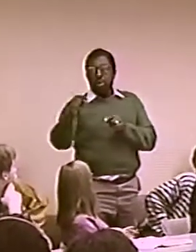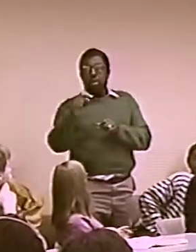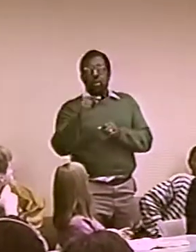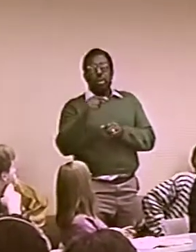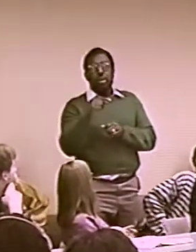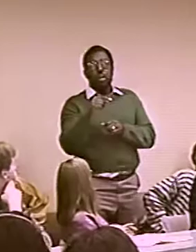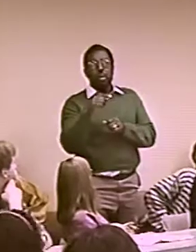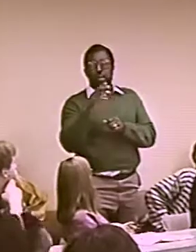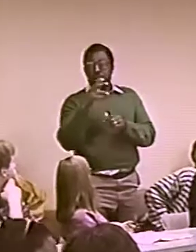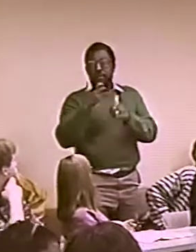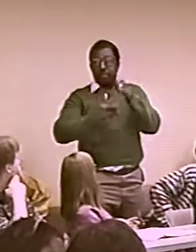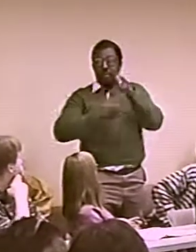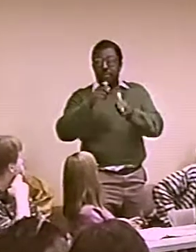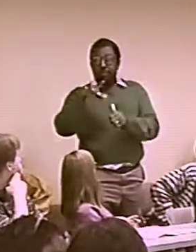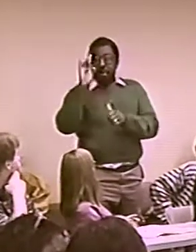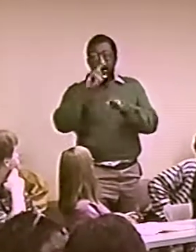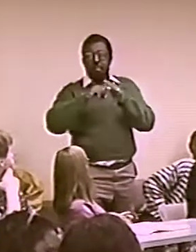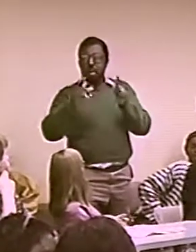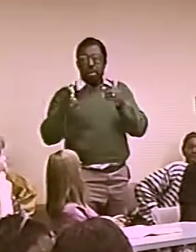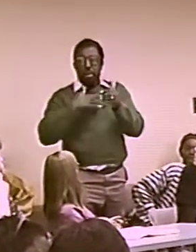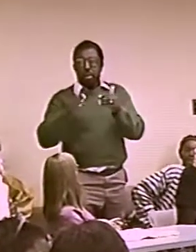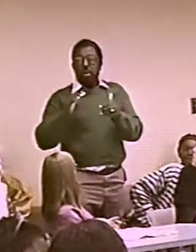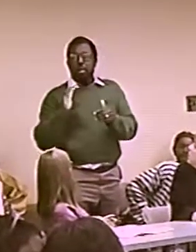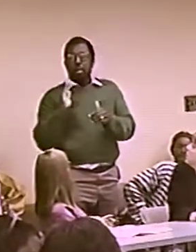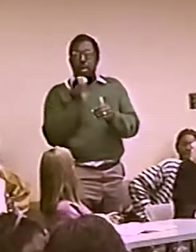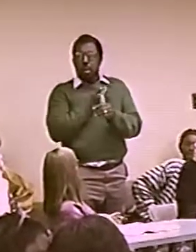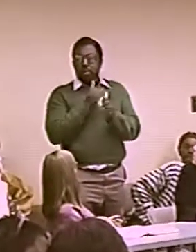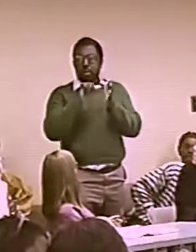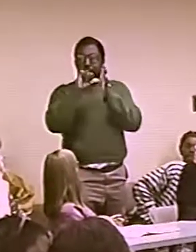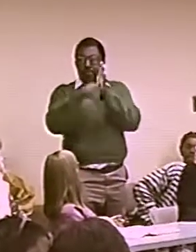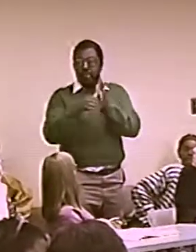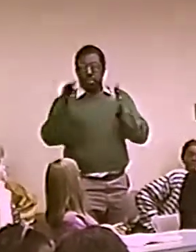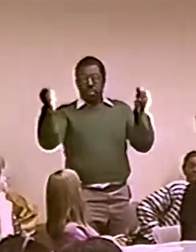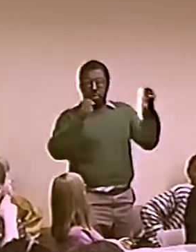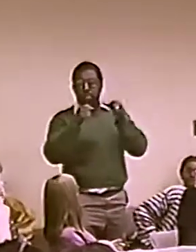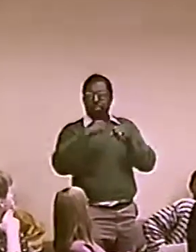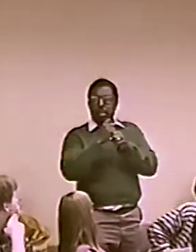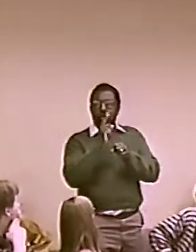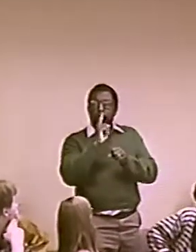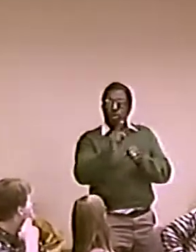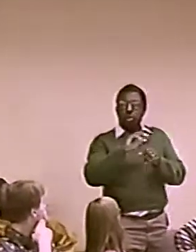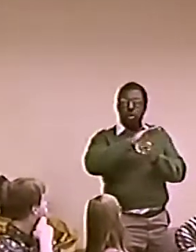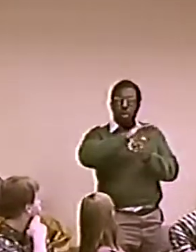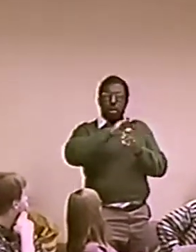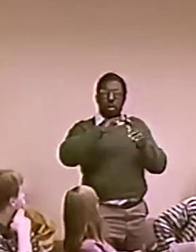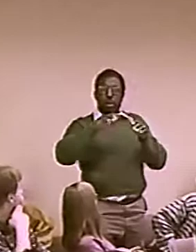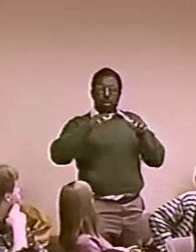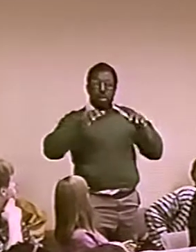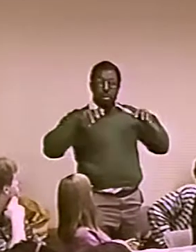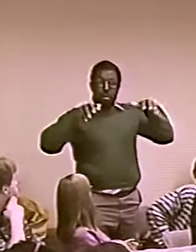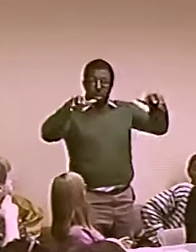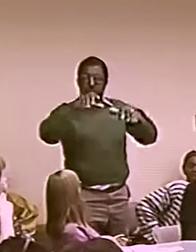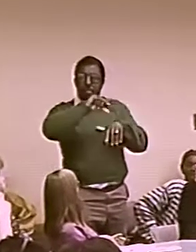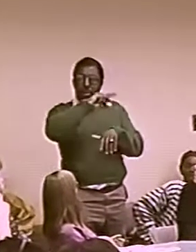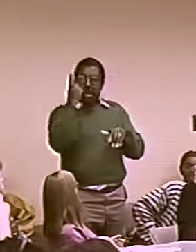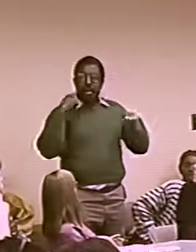THAT WE NEED AN... WE NEED A BLACK INTERPRETER THERE. IT'S VERY DIFFICULT TO FIND THAT,